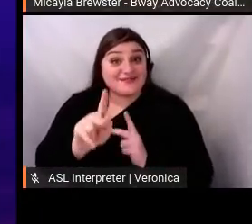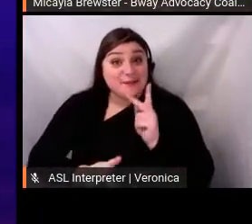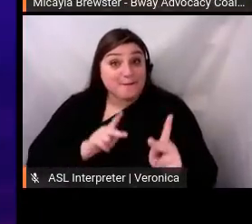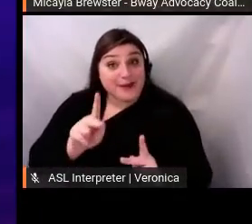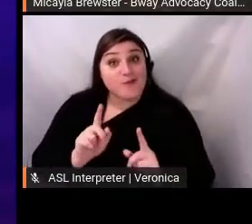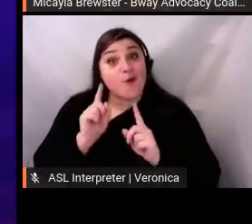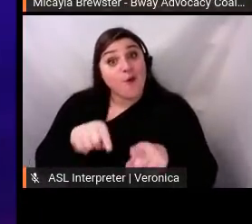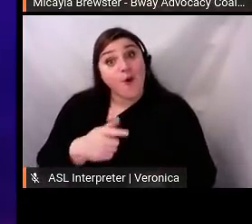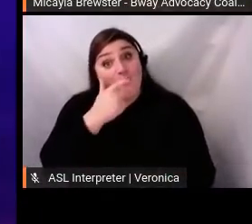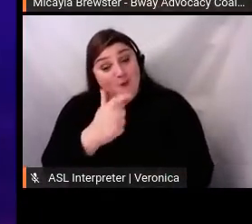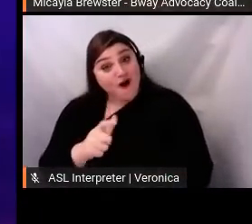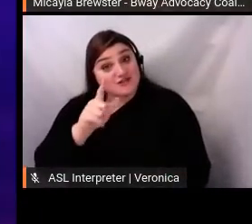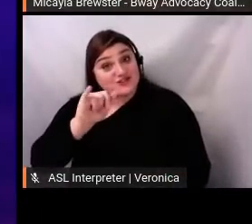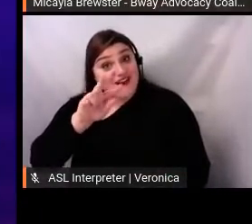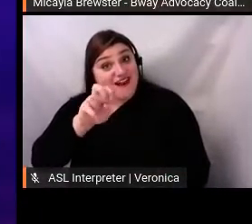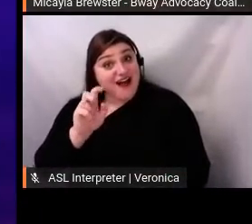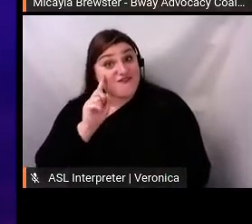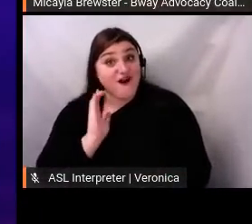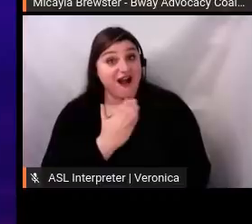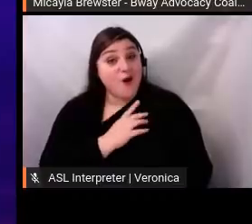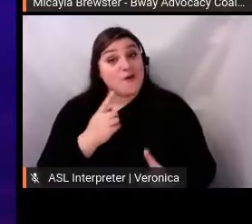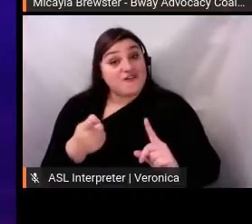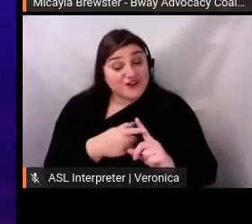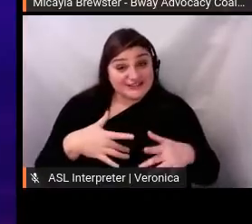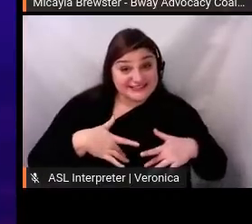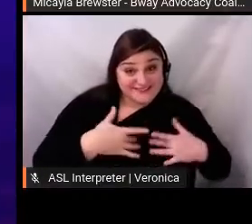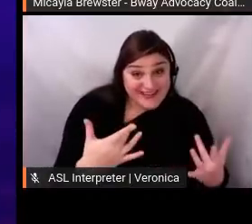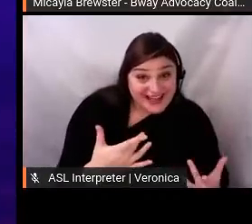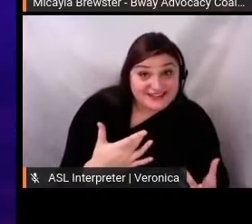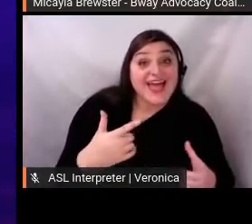And since then, the replay on YouTube has reached over 15,000 views,